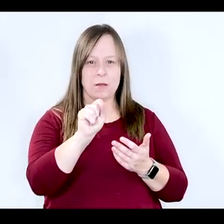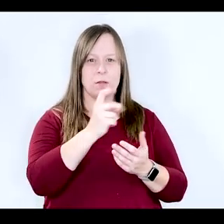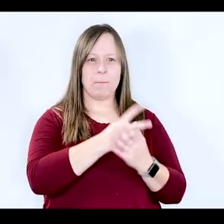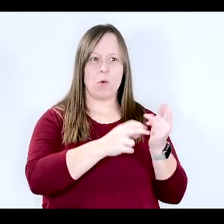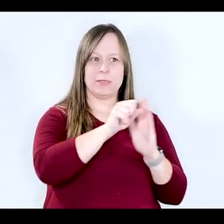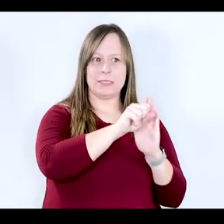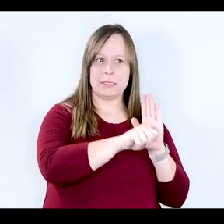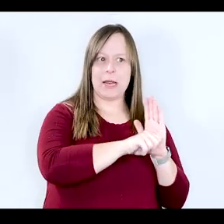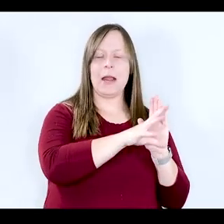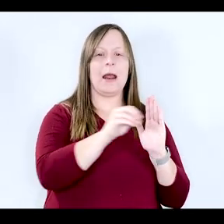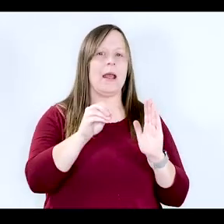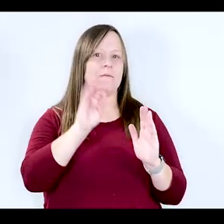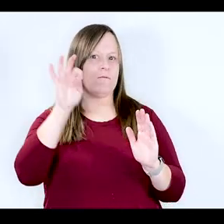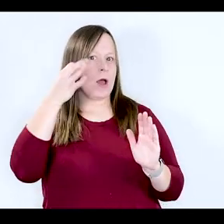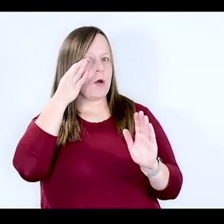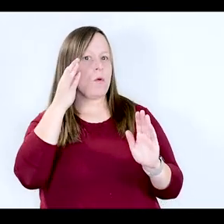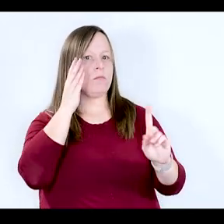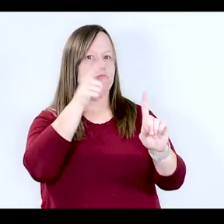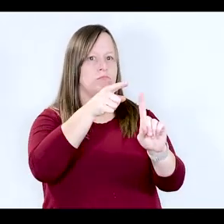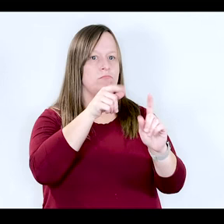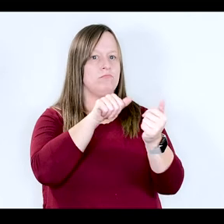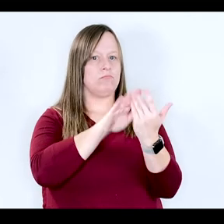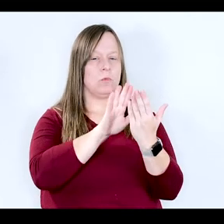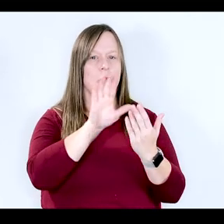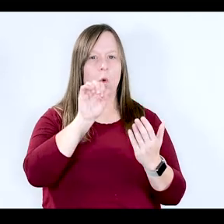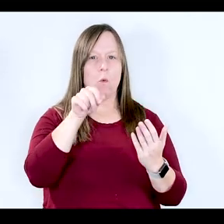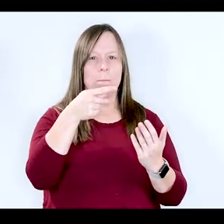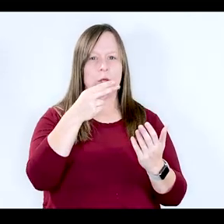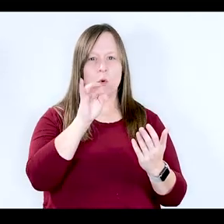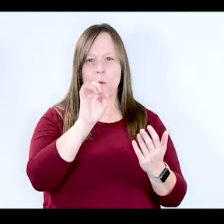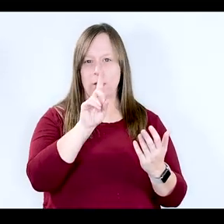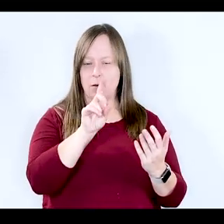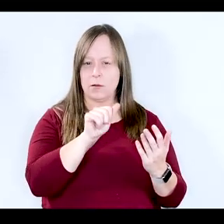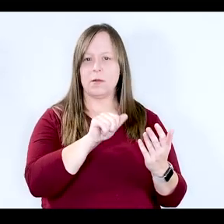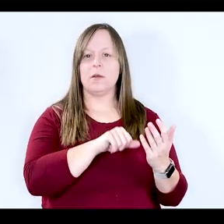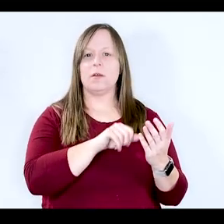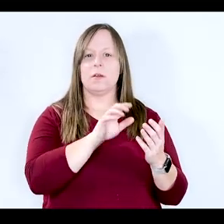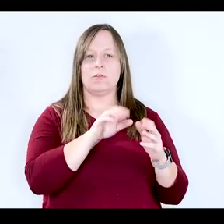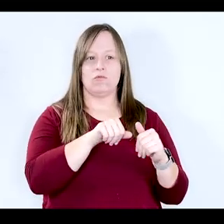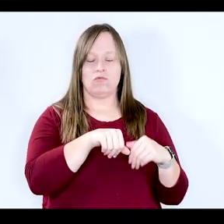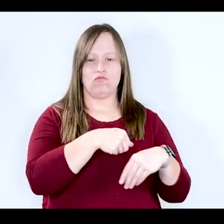state and federal that aim to address the opioid crisis. And with that comes